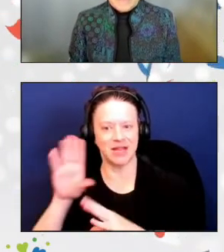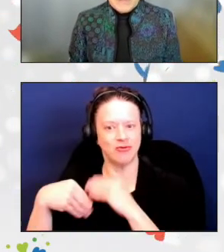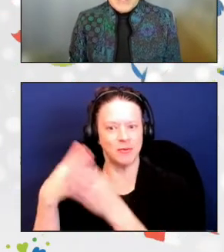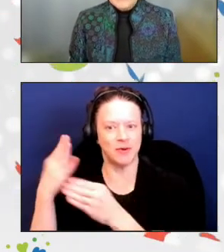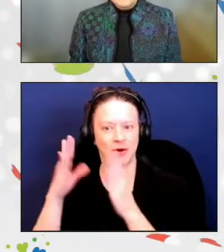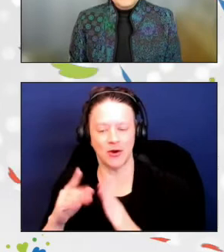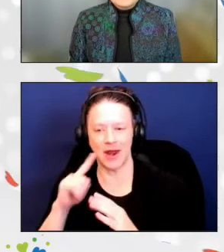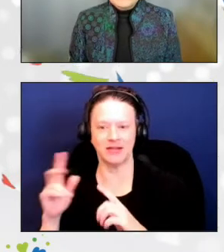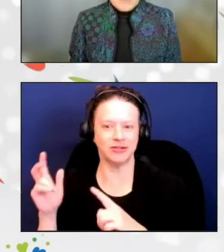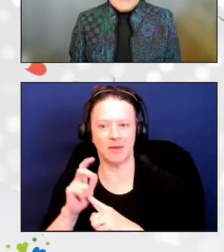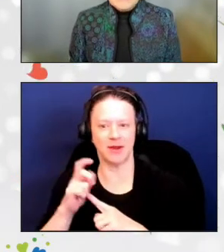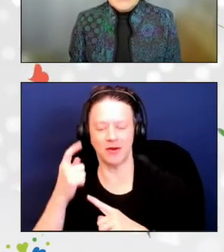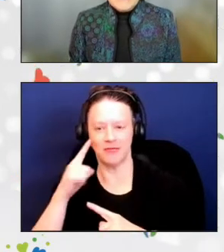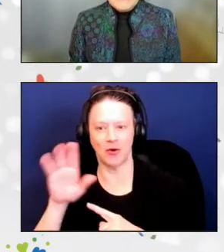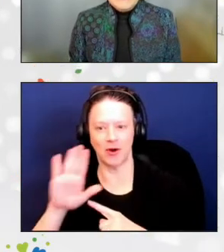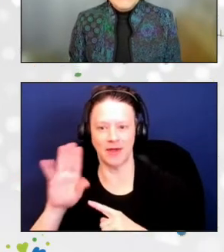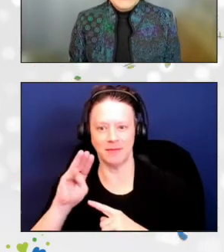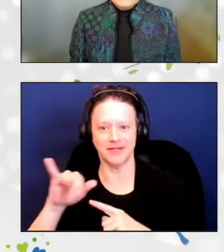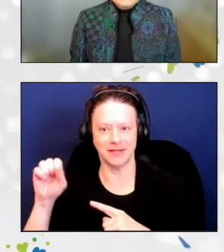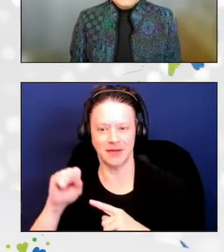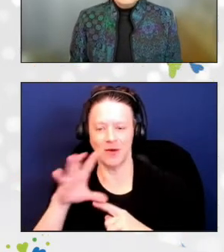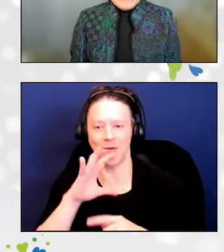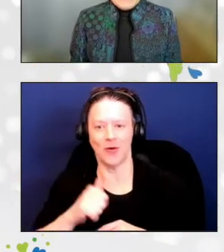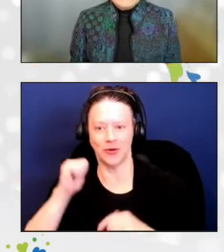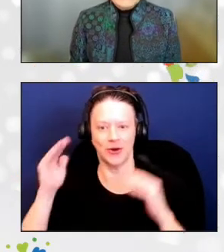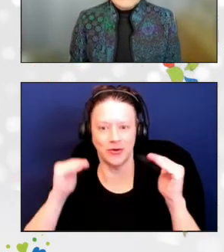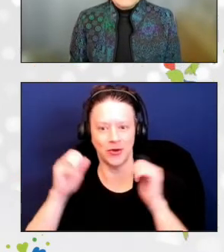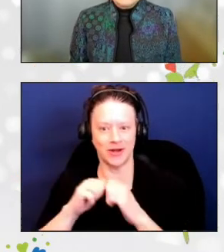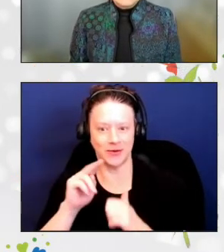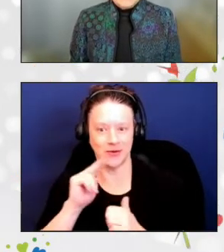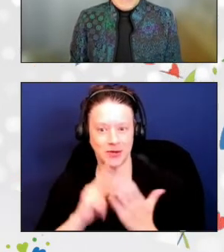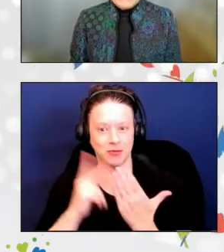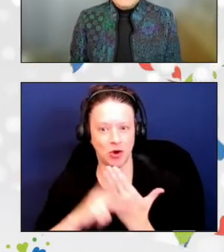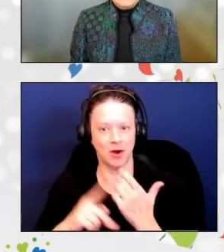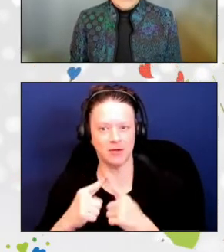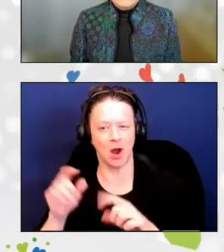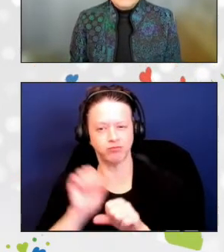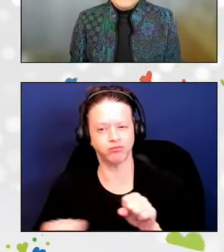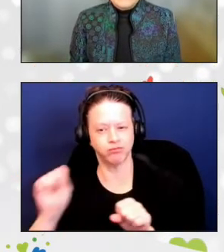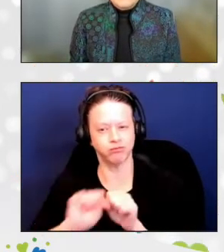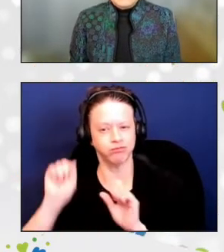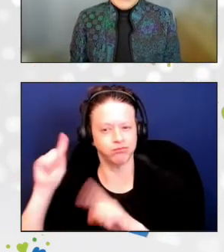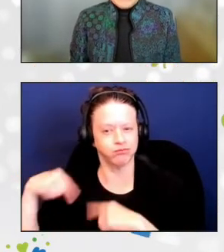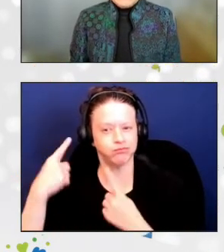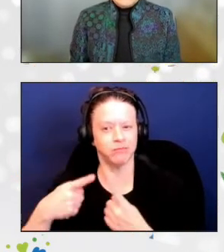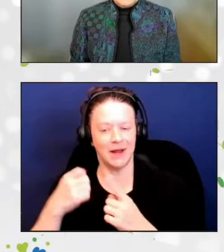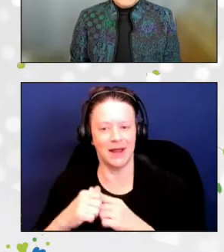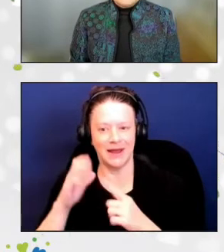Through her tireless efforts, she is making a difference in the lives of older adults in Mississippi.